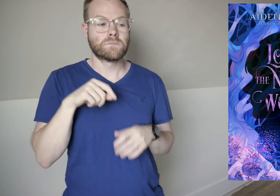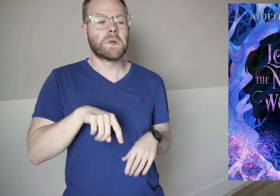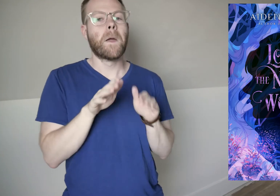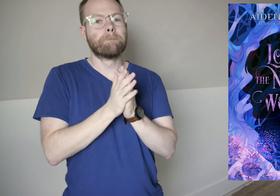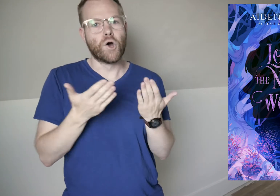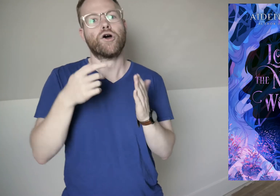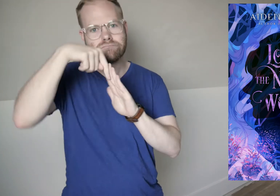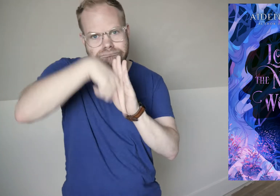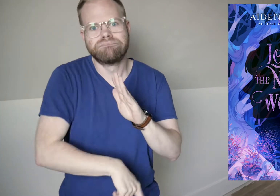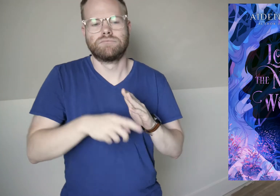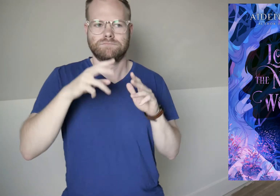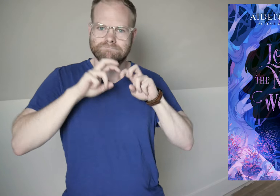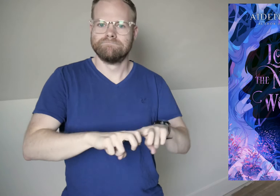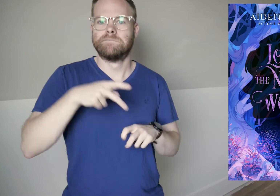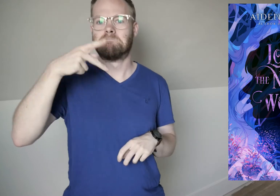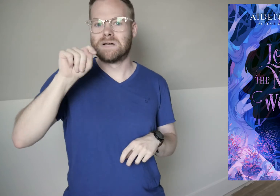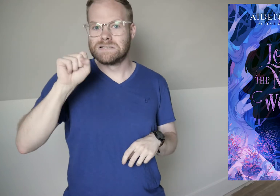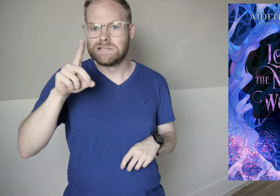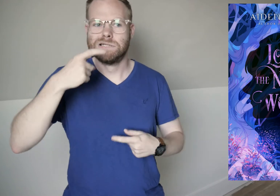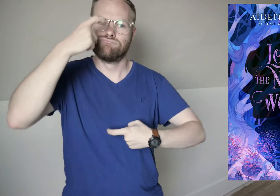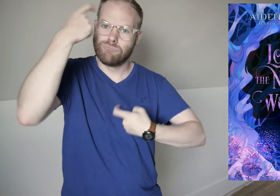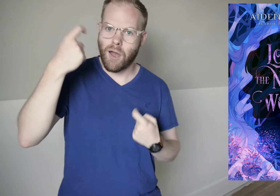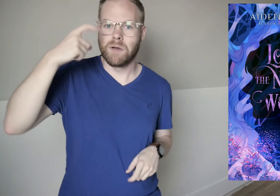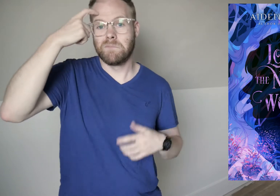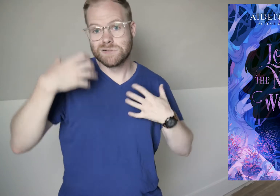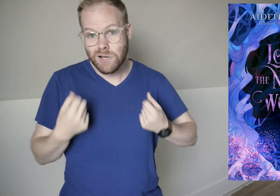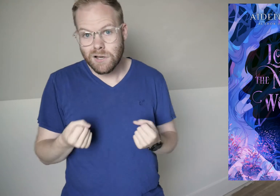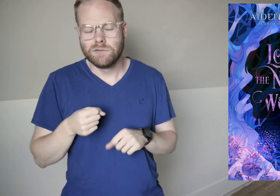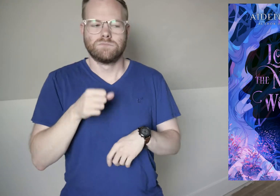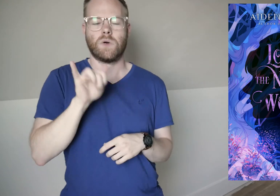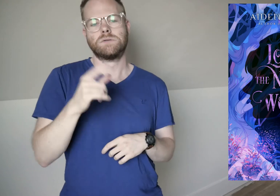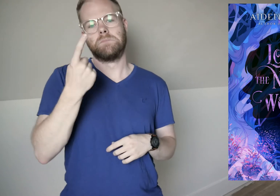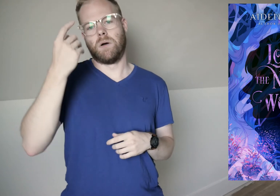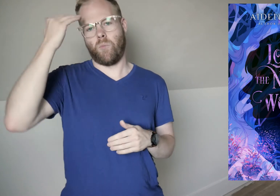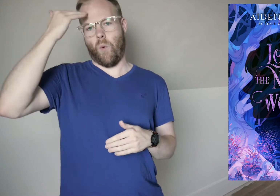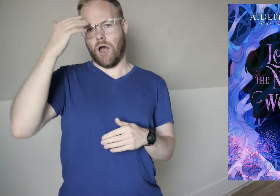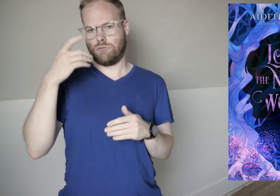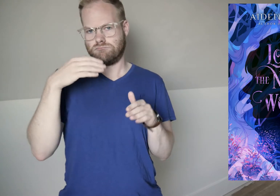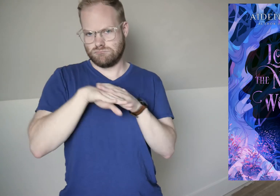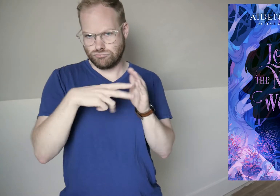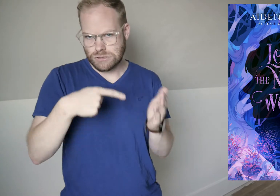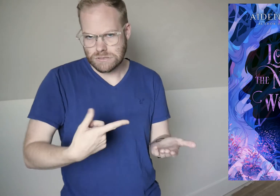This book does go deep in on PTSD, trauma, mental health, so that’s something to be aware of going in.